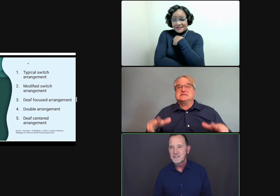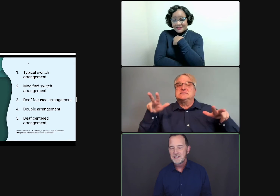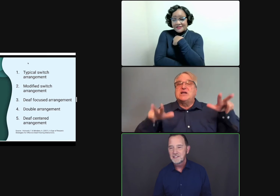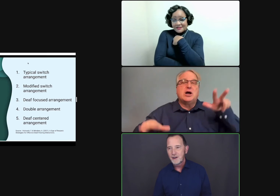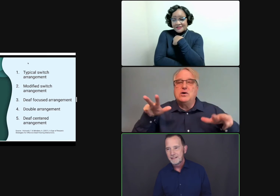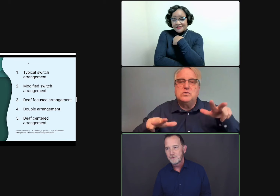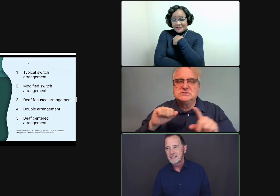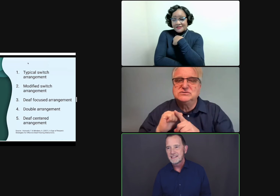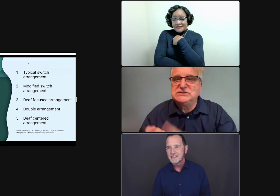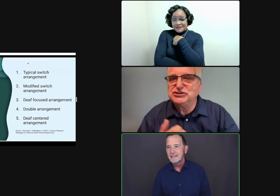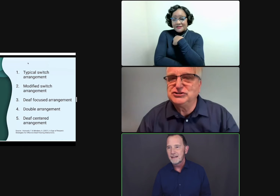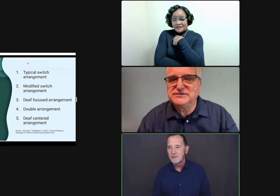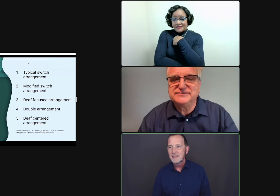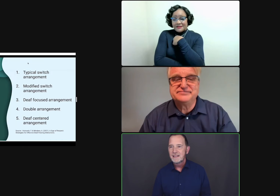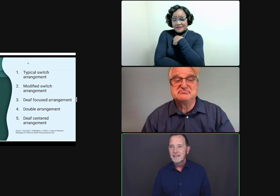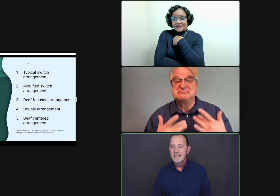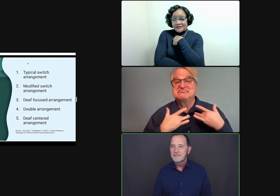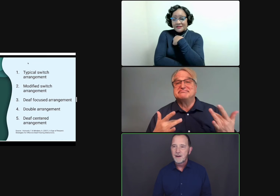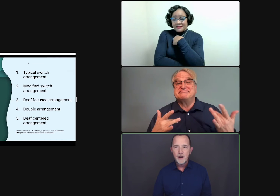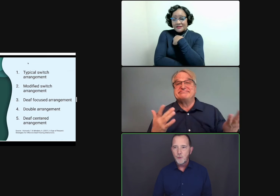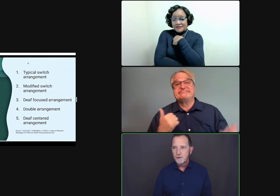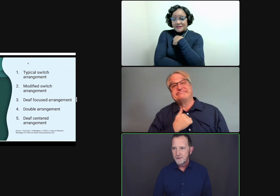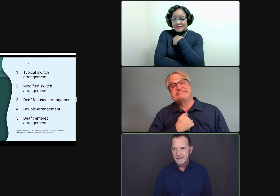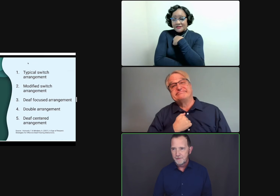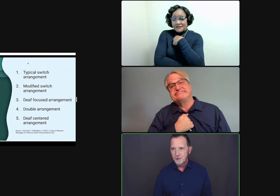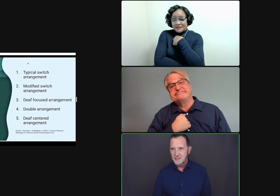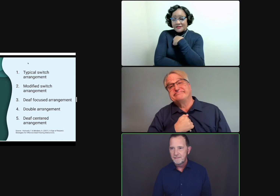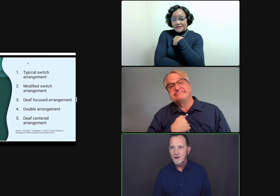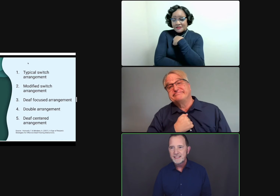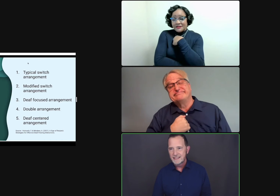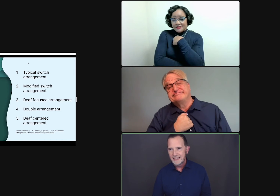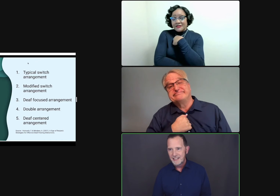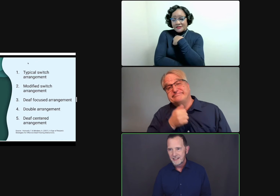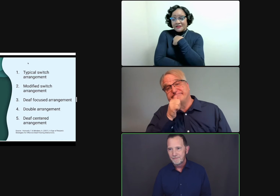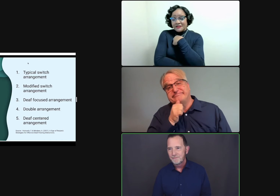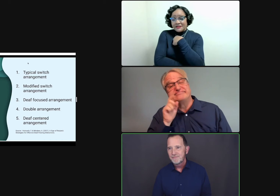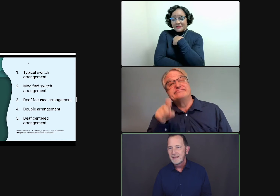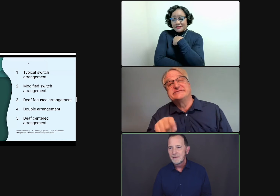there's such a stark difference in skill level, it's very awkward for the deaf person and very disengaging.